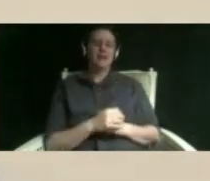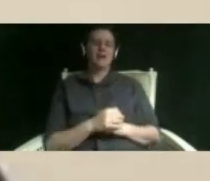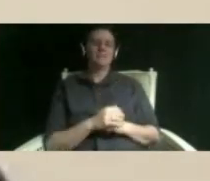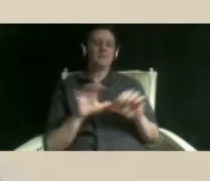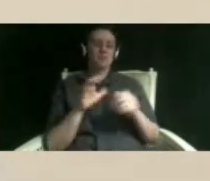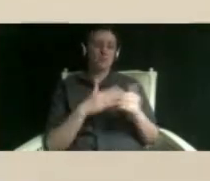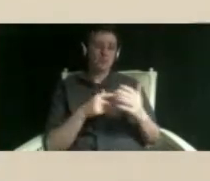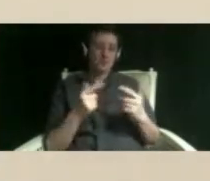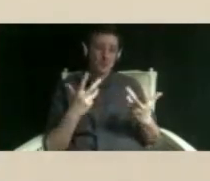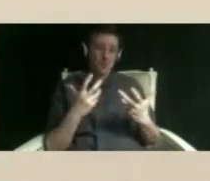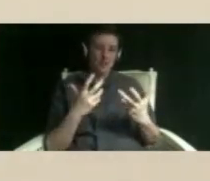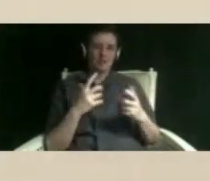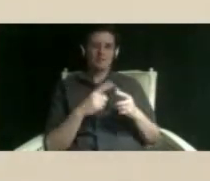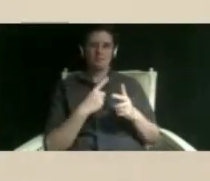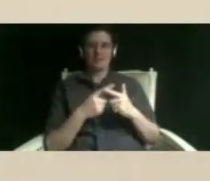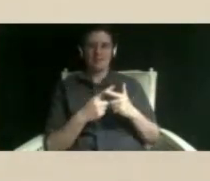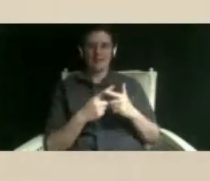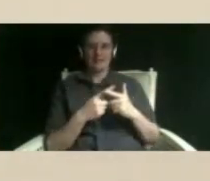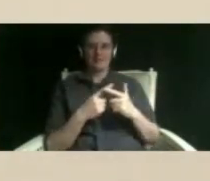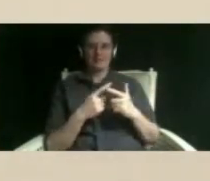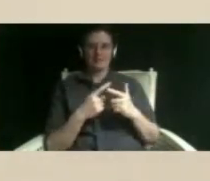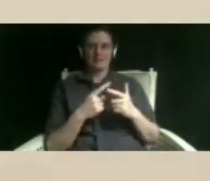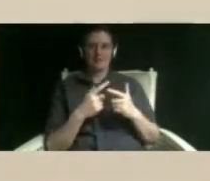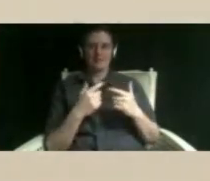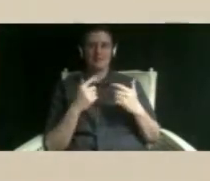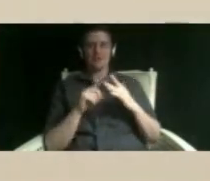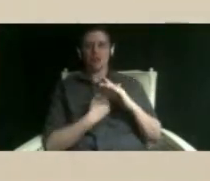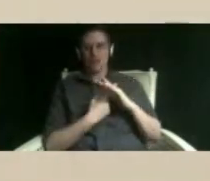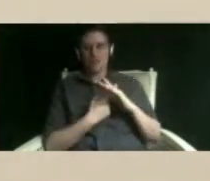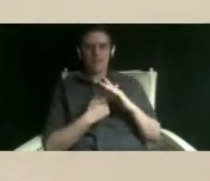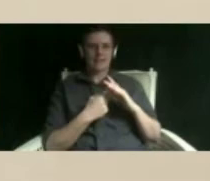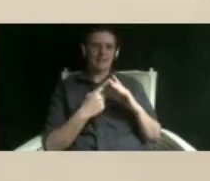wanted but then slowly i started getting you know that cabin fever not getting to go outside losing